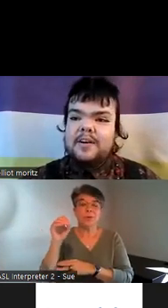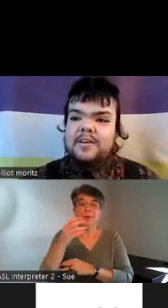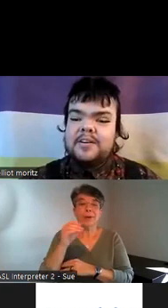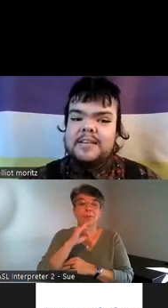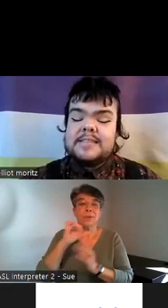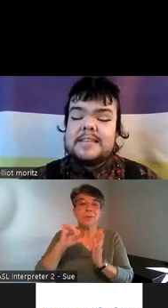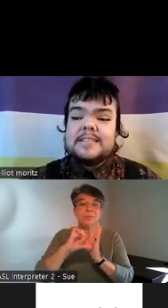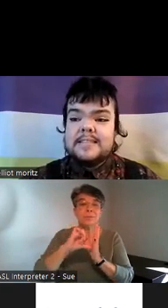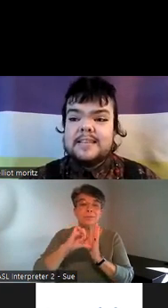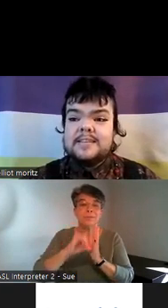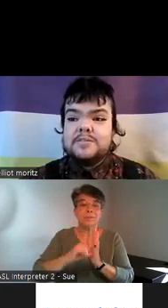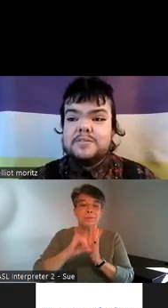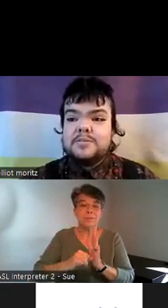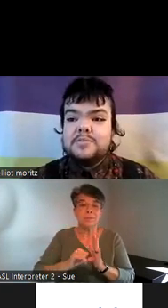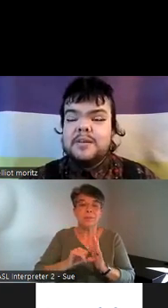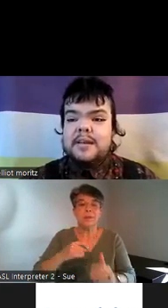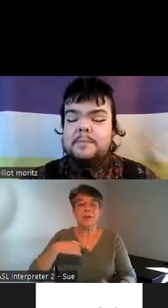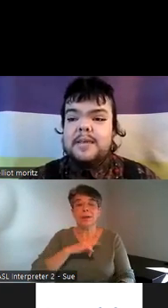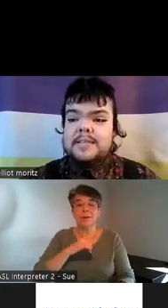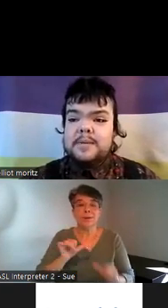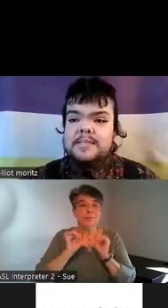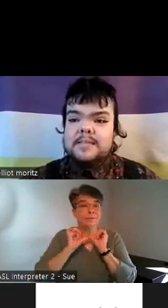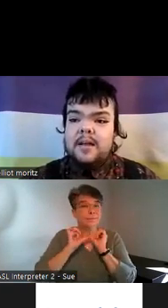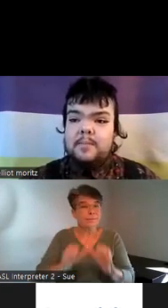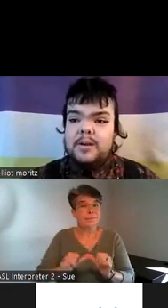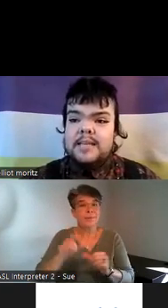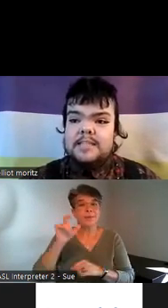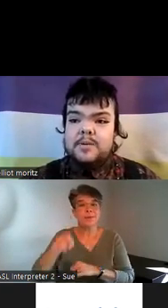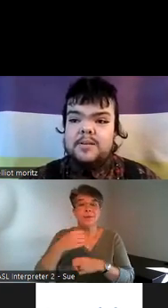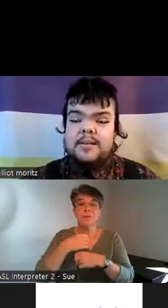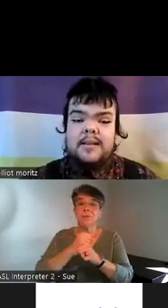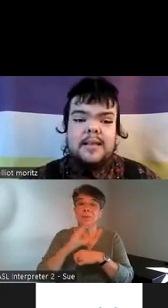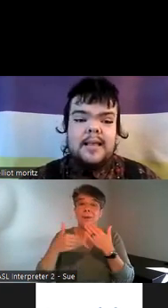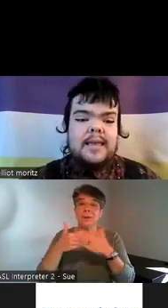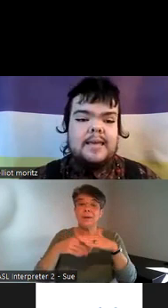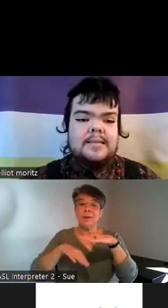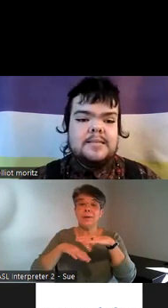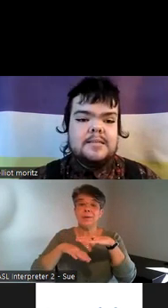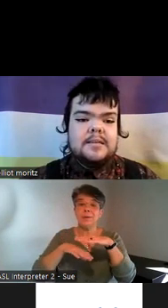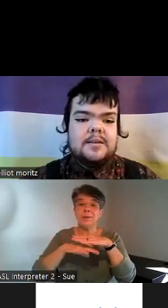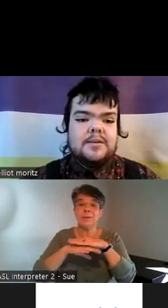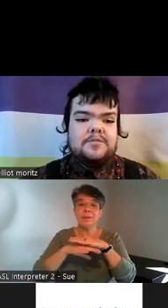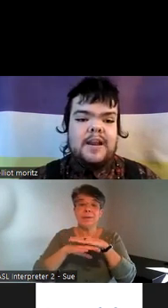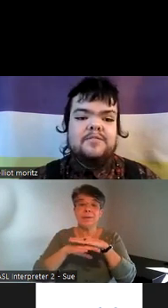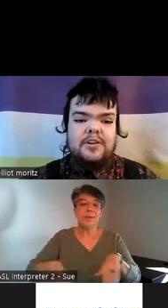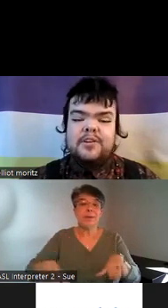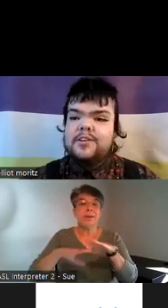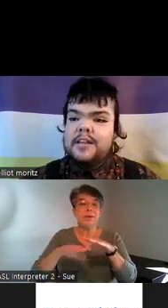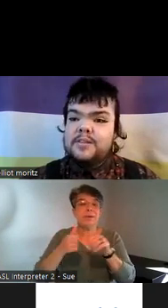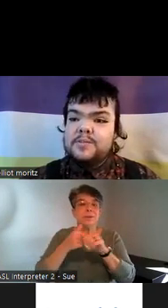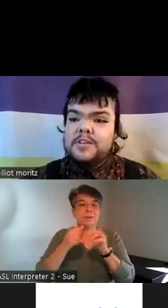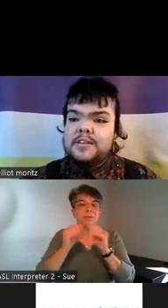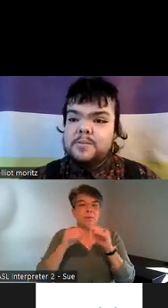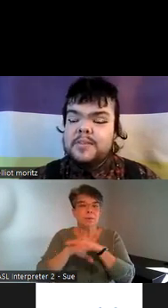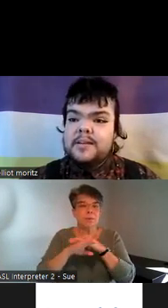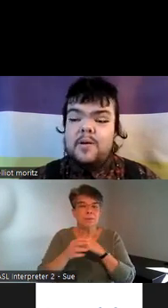our incessant need to make these spaces a lot more accessible and fight for inclusion within